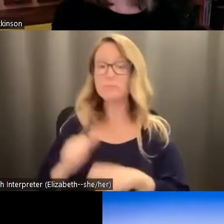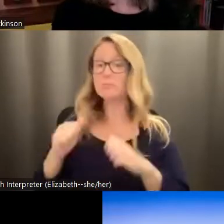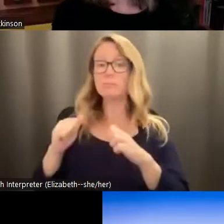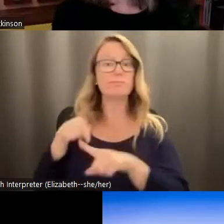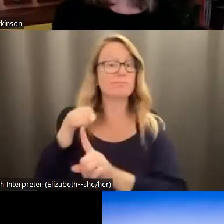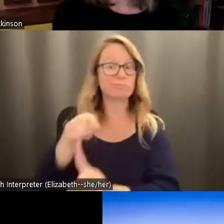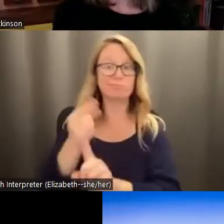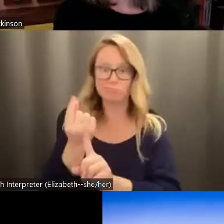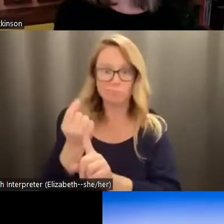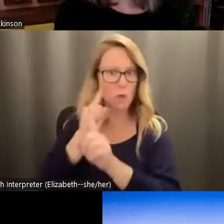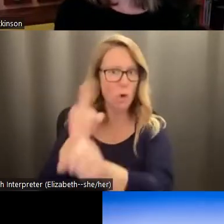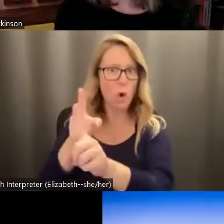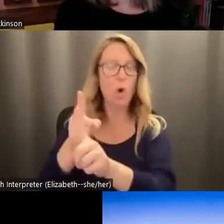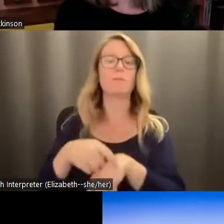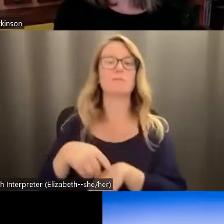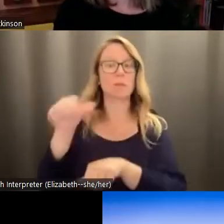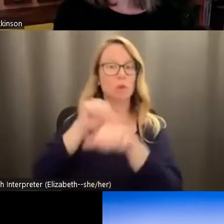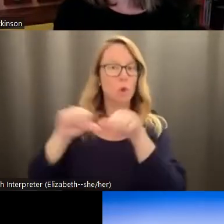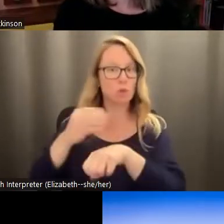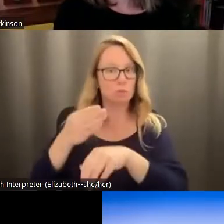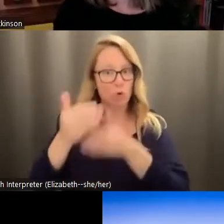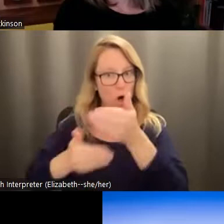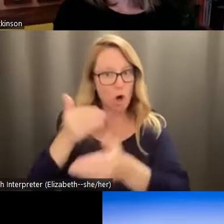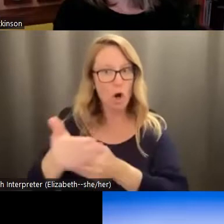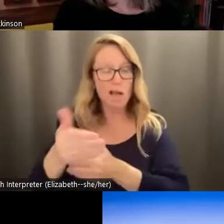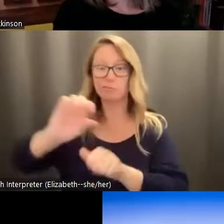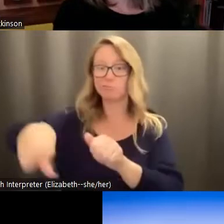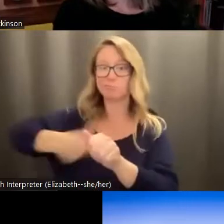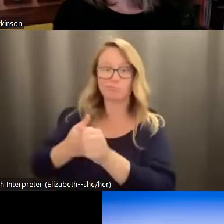champion social progress powered by science, and it's a call to